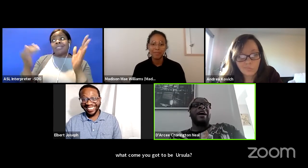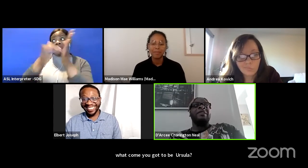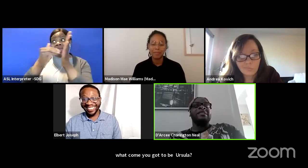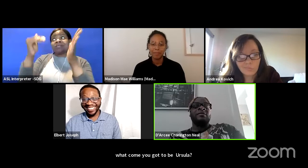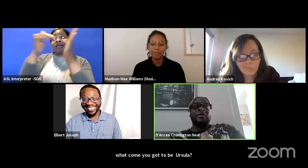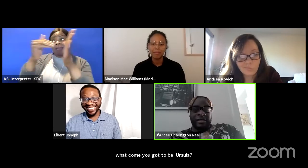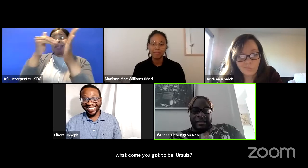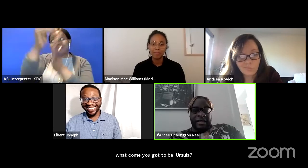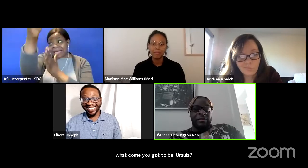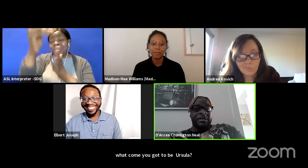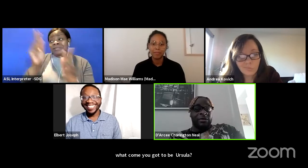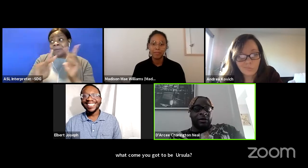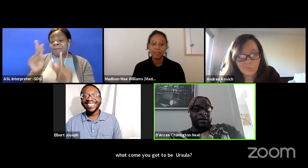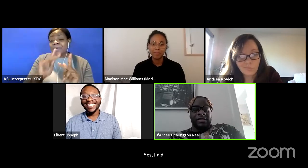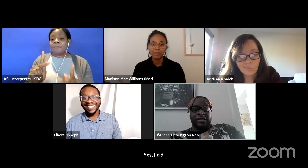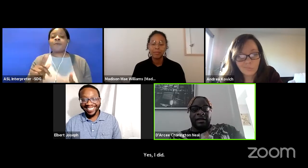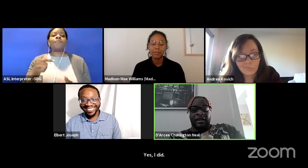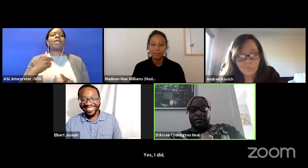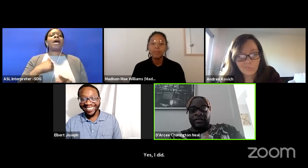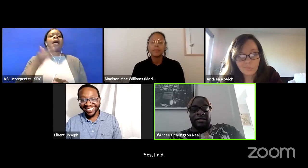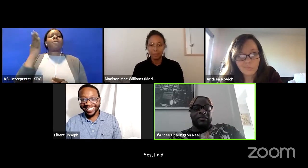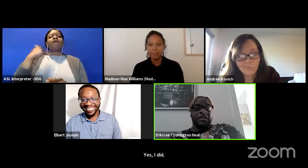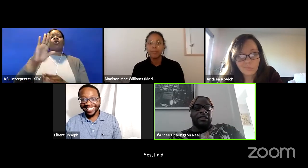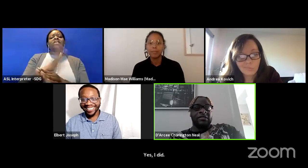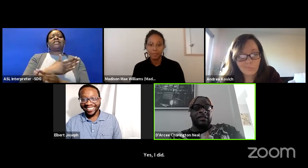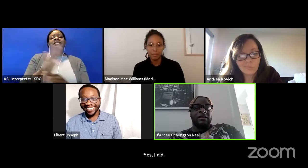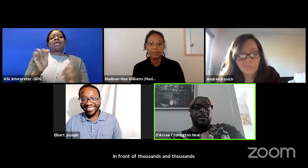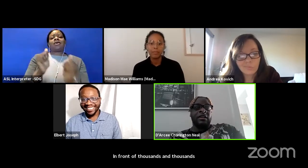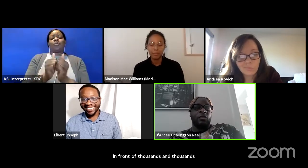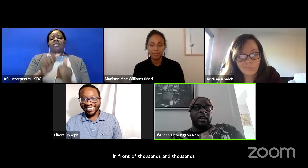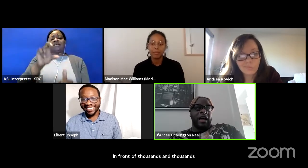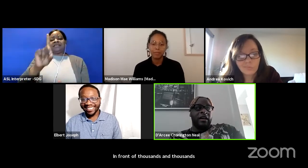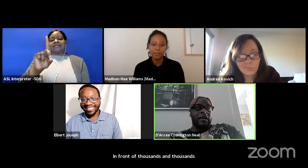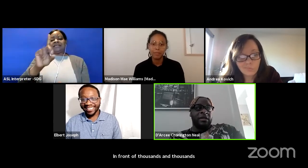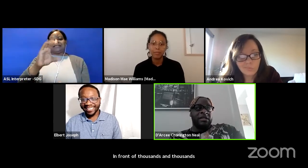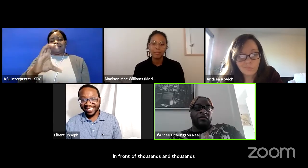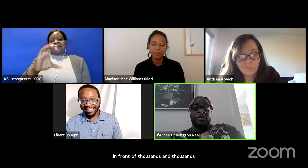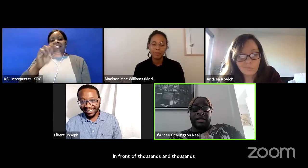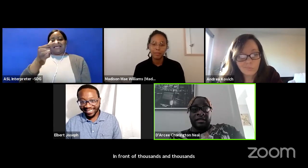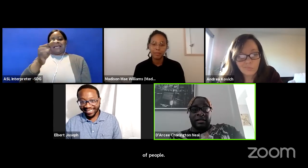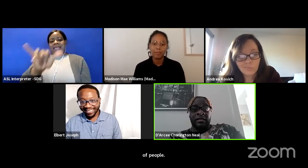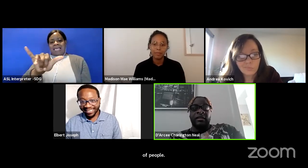I used to sing with the DC Gay Men's Chorus for seven years. And we got a commission from Disney